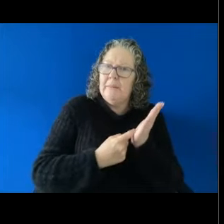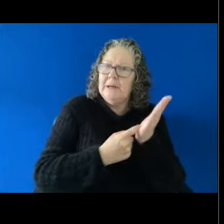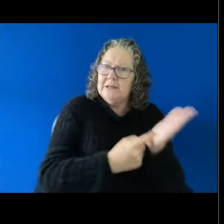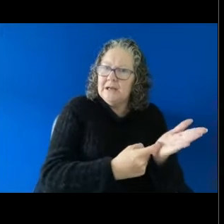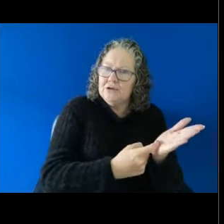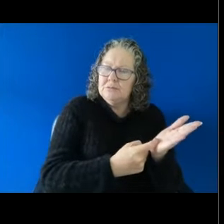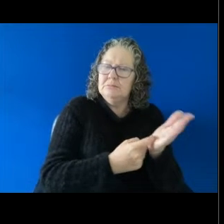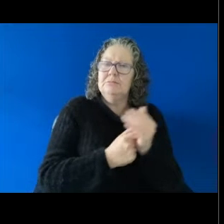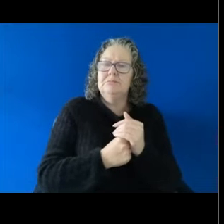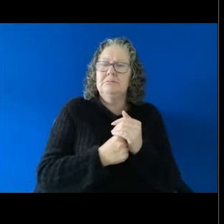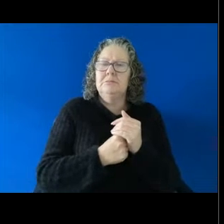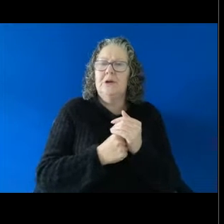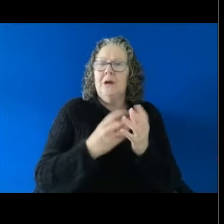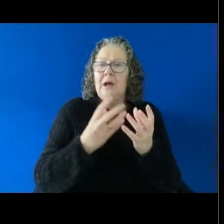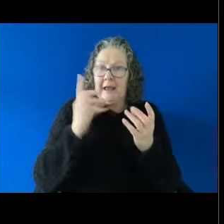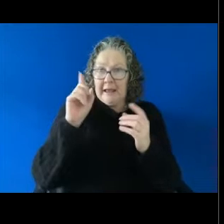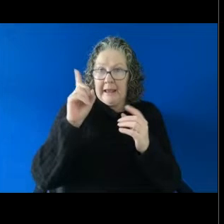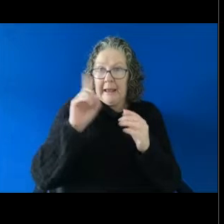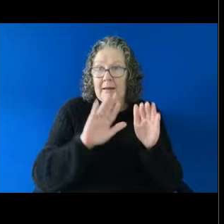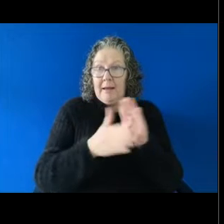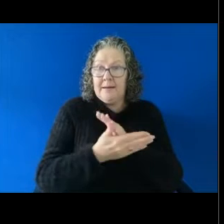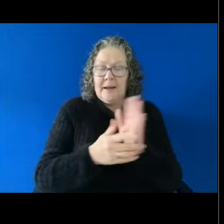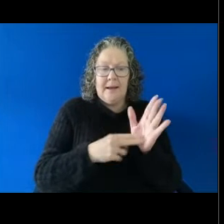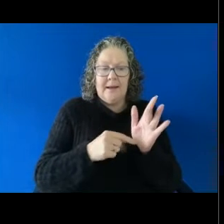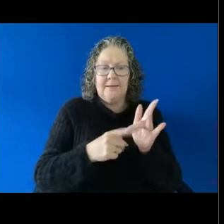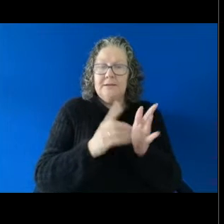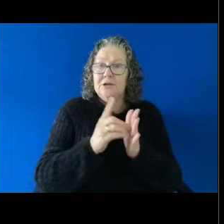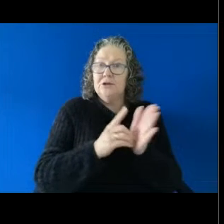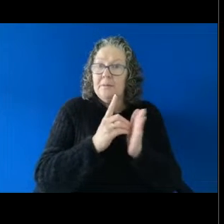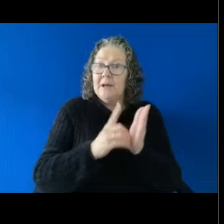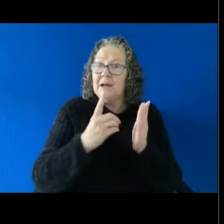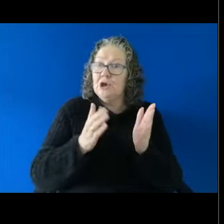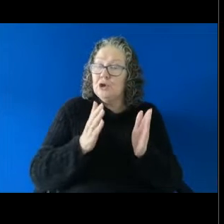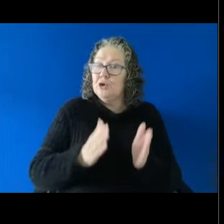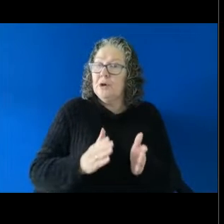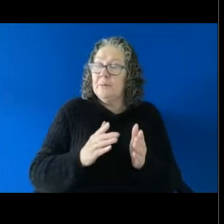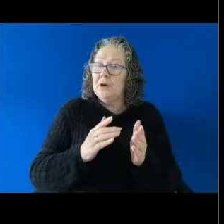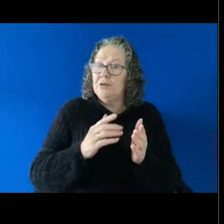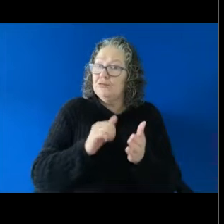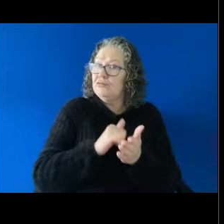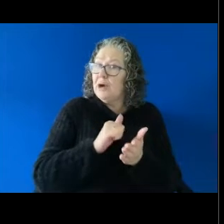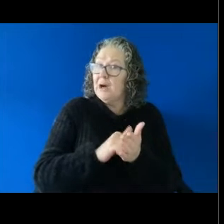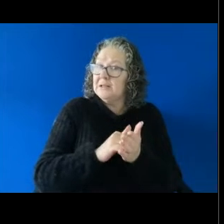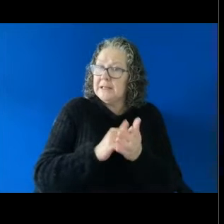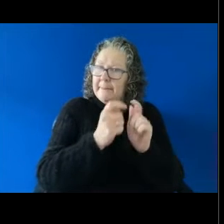the current anti-discrimination and human rights legislation amendment respect at work bill of 2022